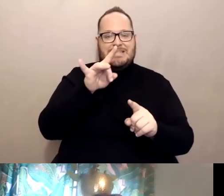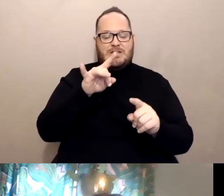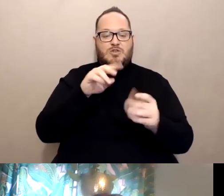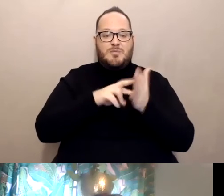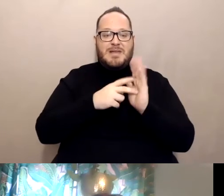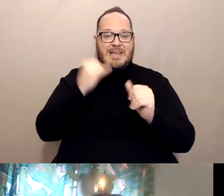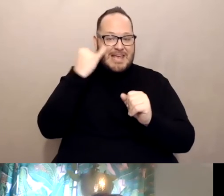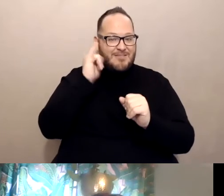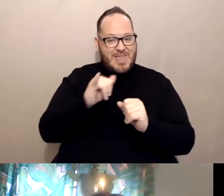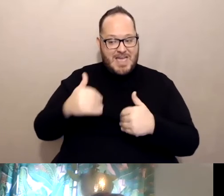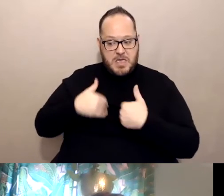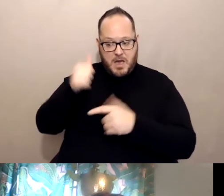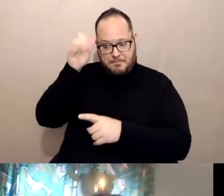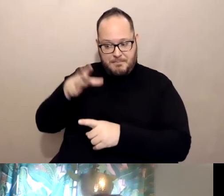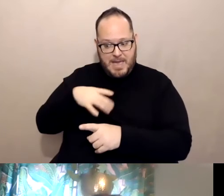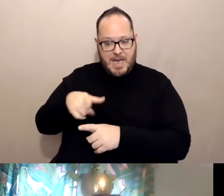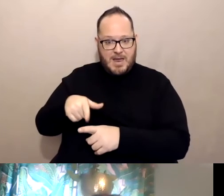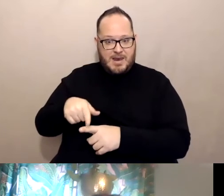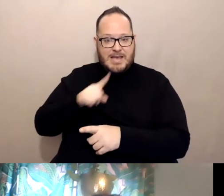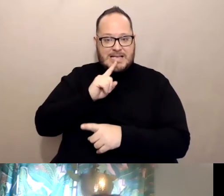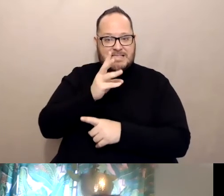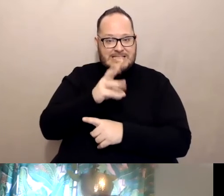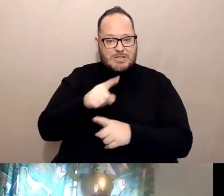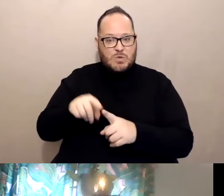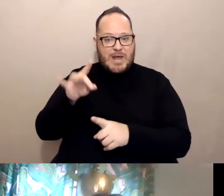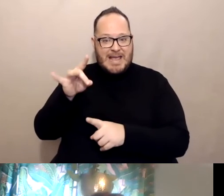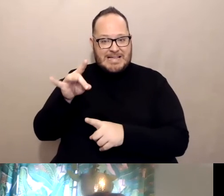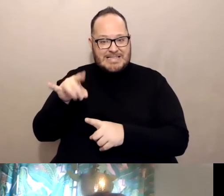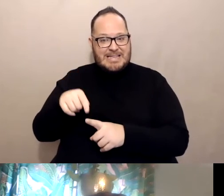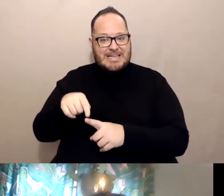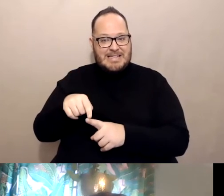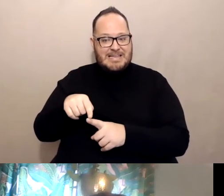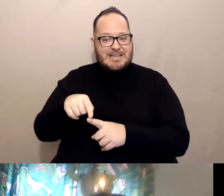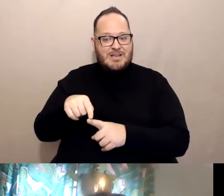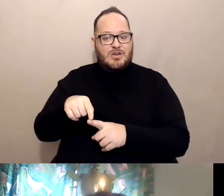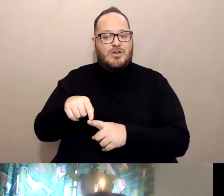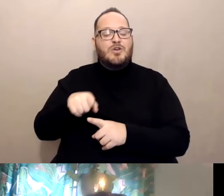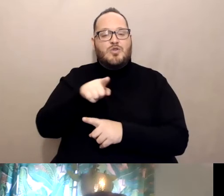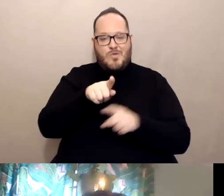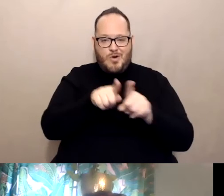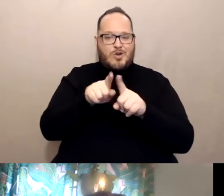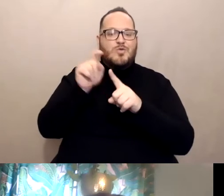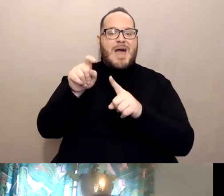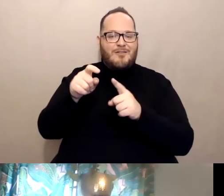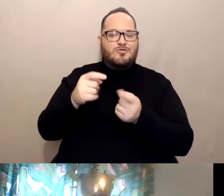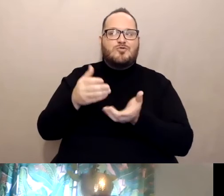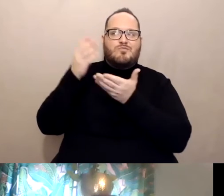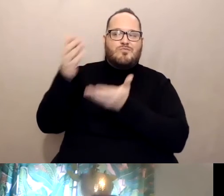is a person between 16 and 18, you also need to bring that up with the general practitioner or your primary care.